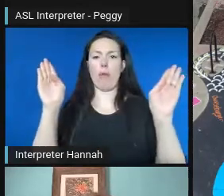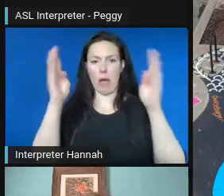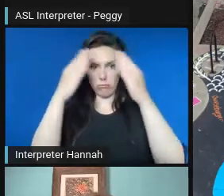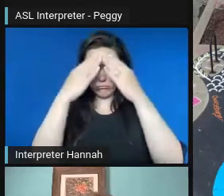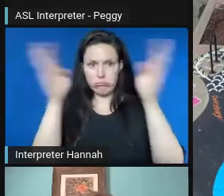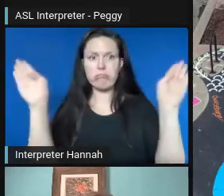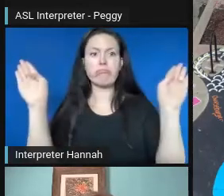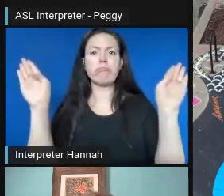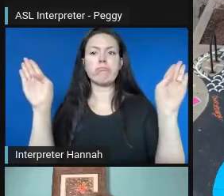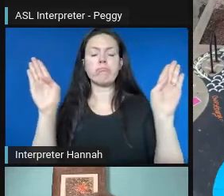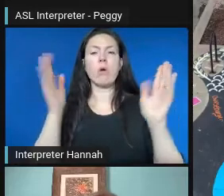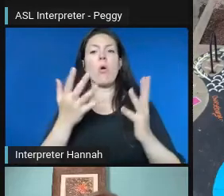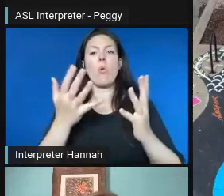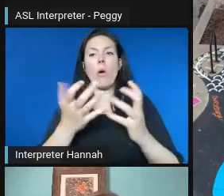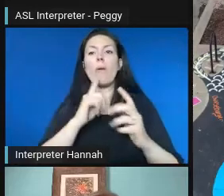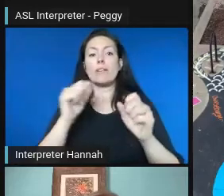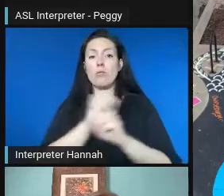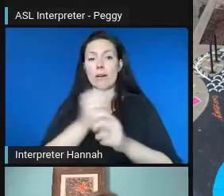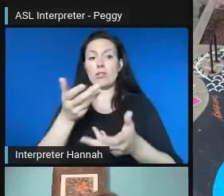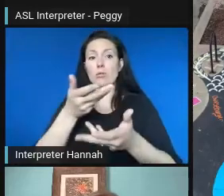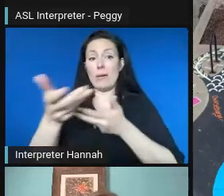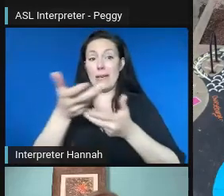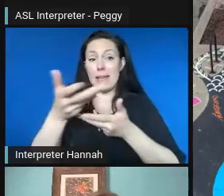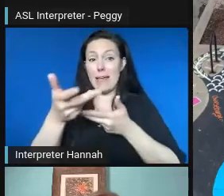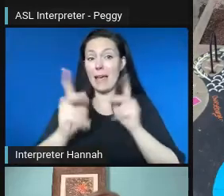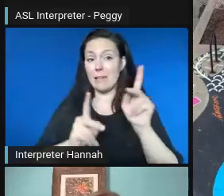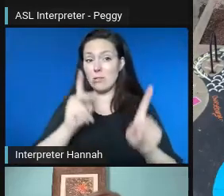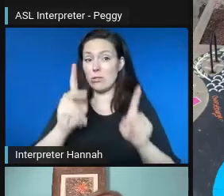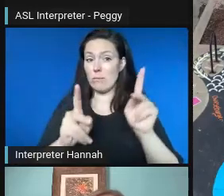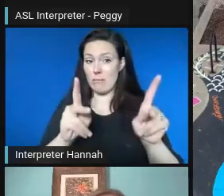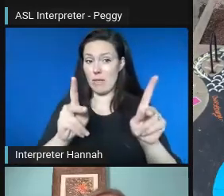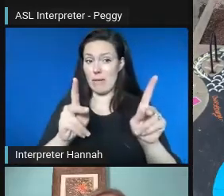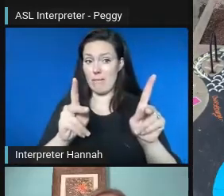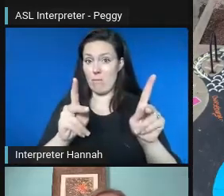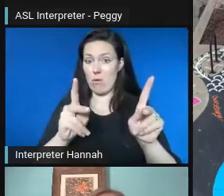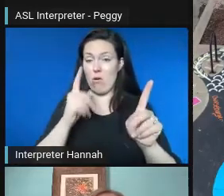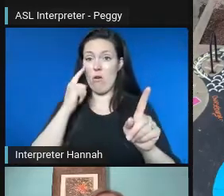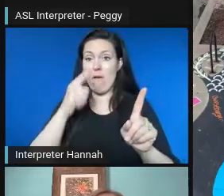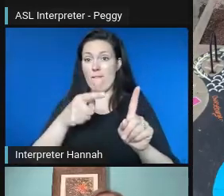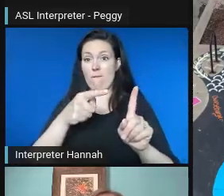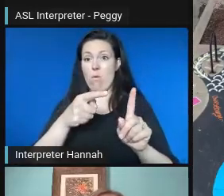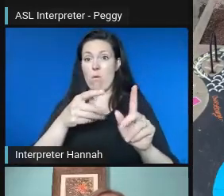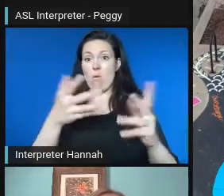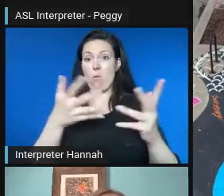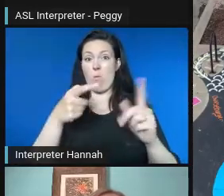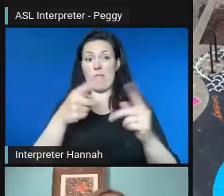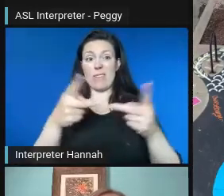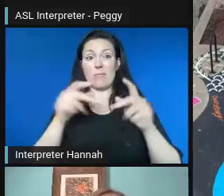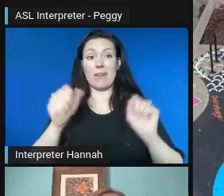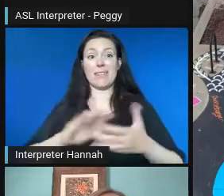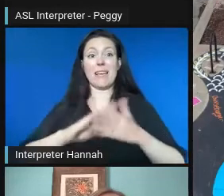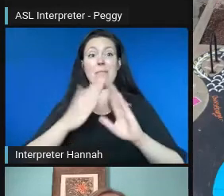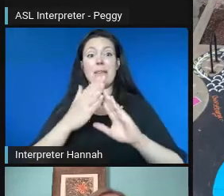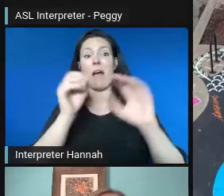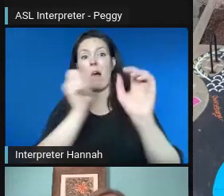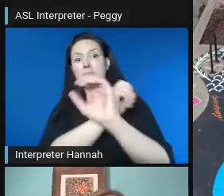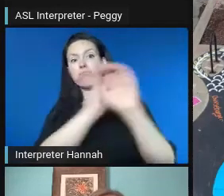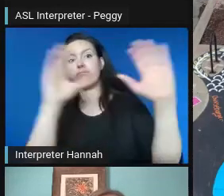engaging people in this idea of what this place can become. It's not as much about the end product that you're